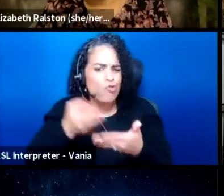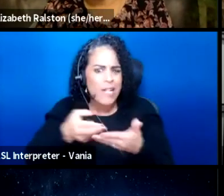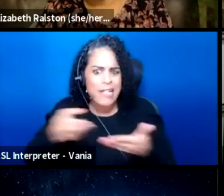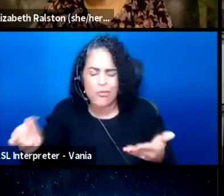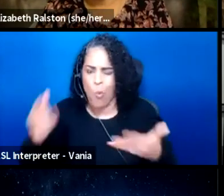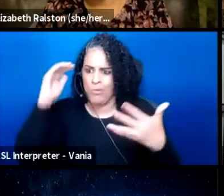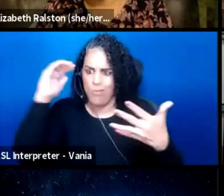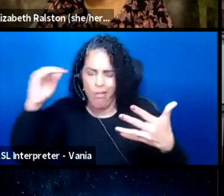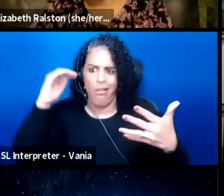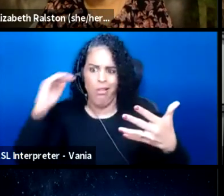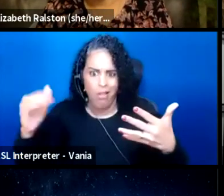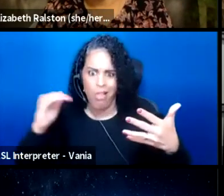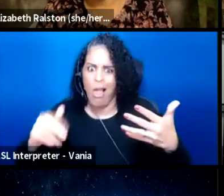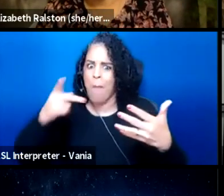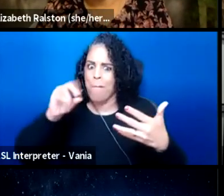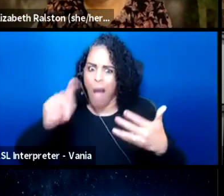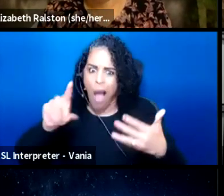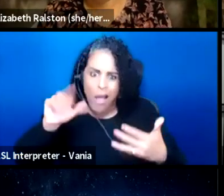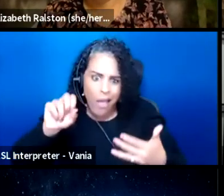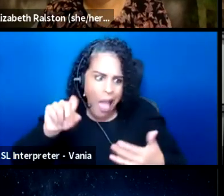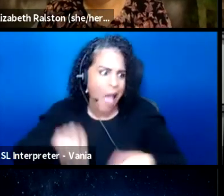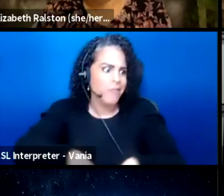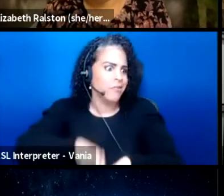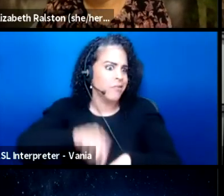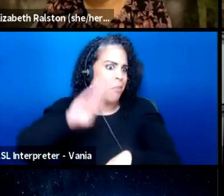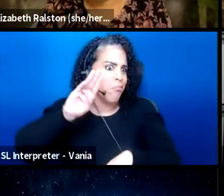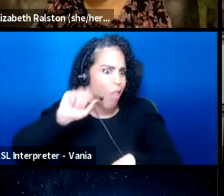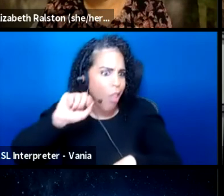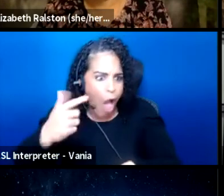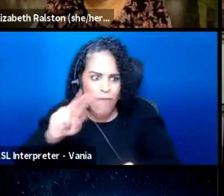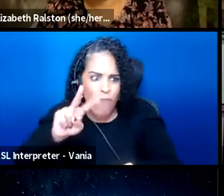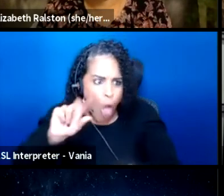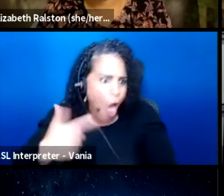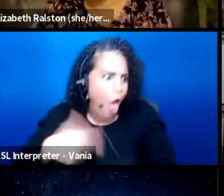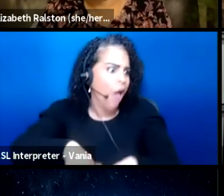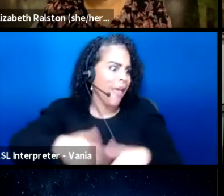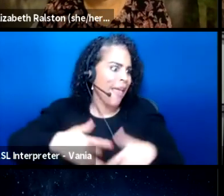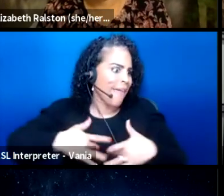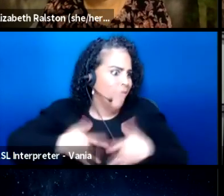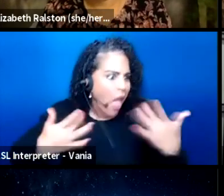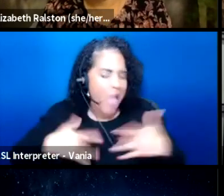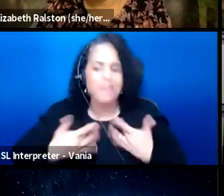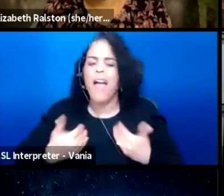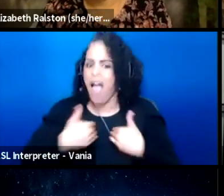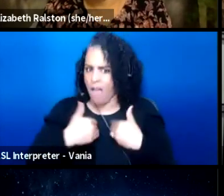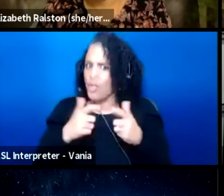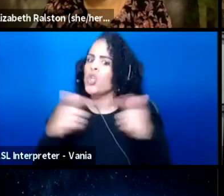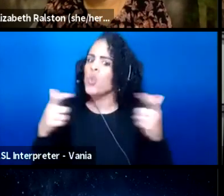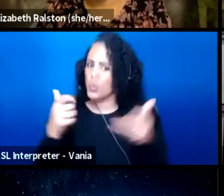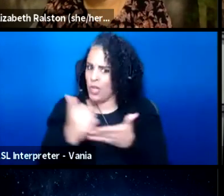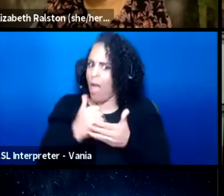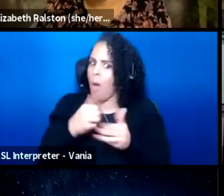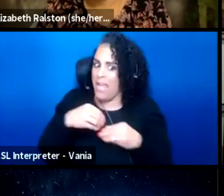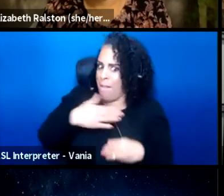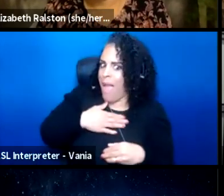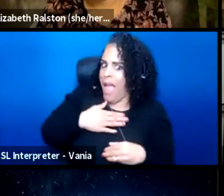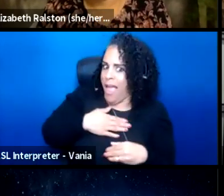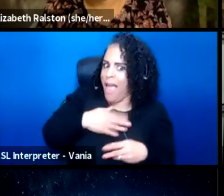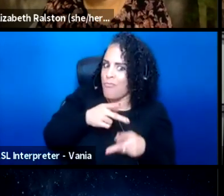podcasts, blog, events. So they've been a huge help in my professional world as well,